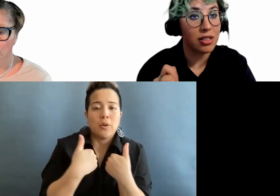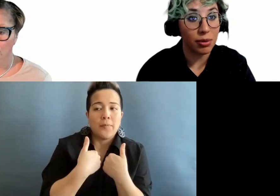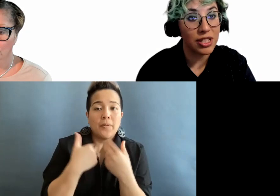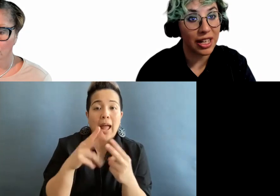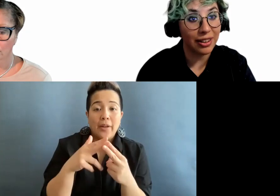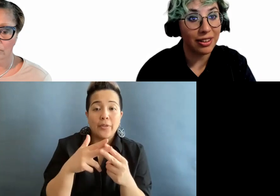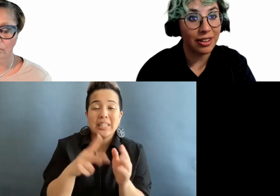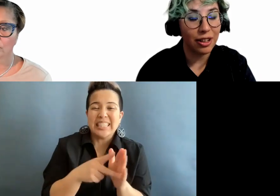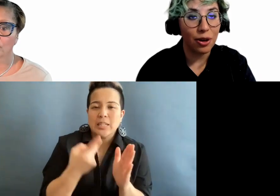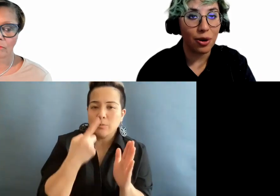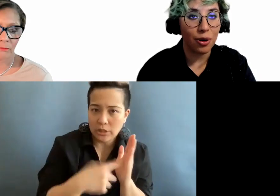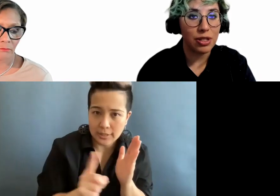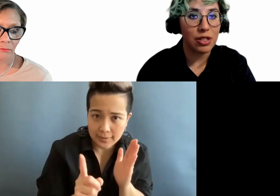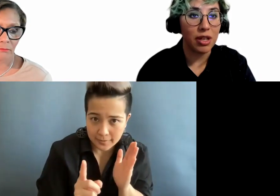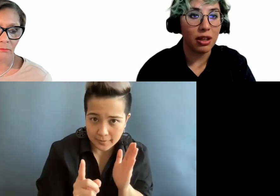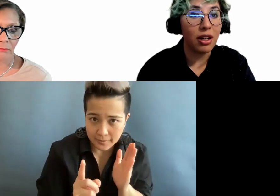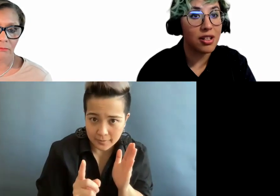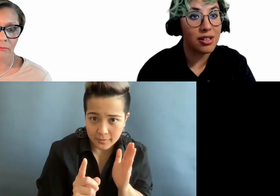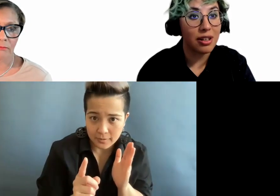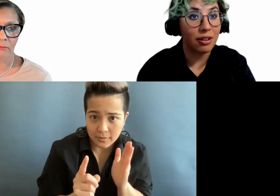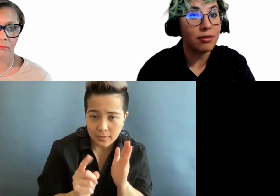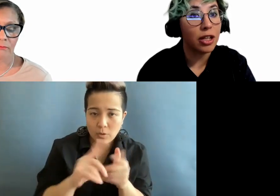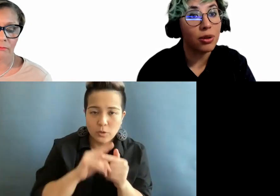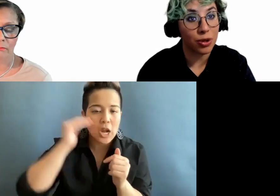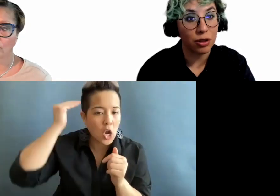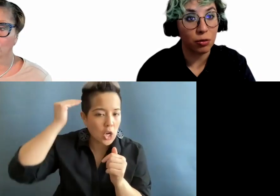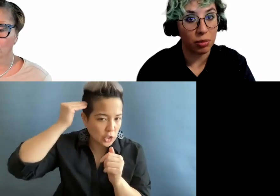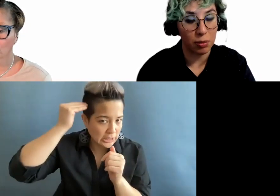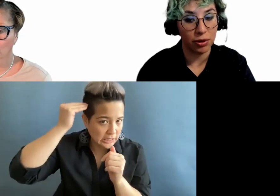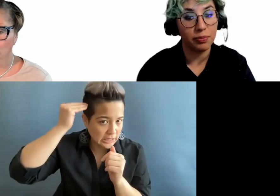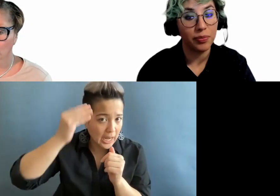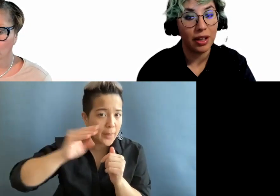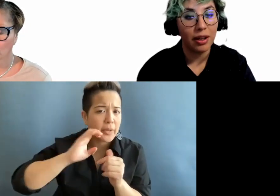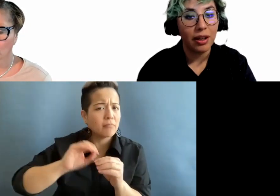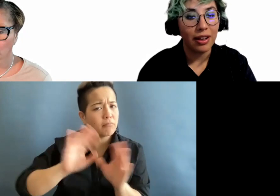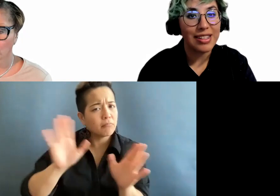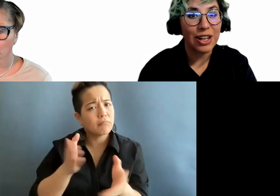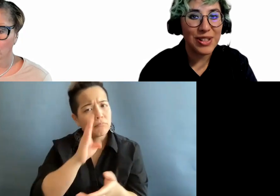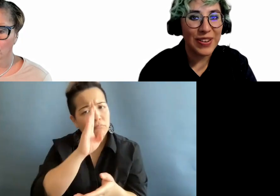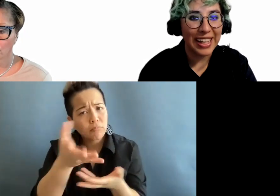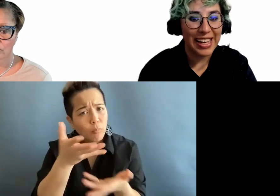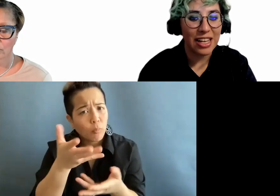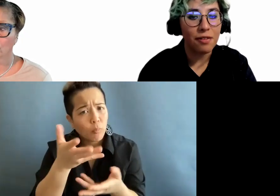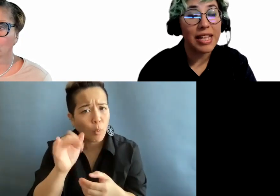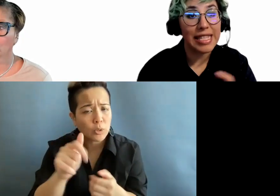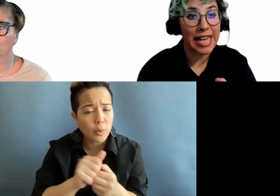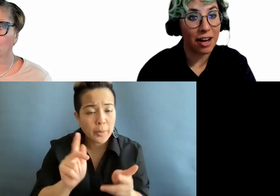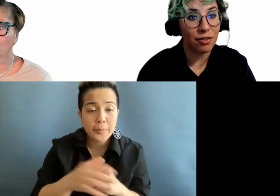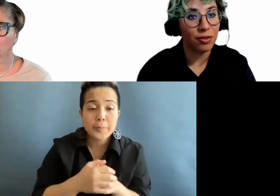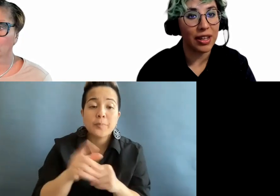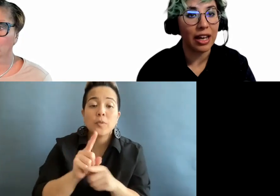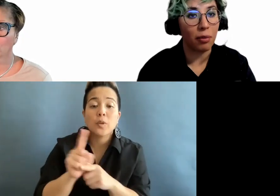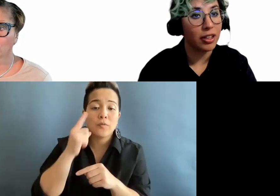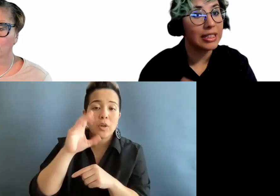double check or to be conscious and cordial with people. It is also a case of Deaf with a capital